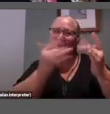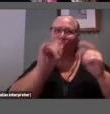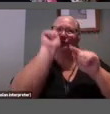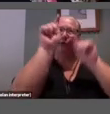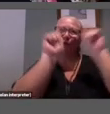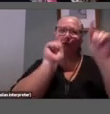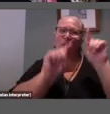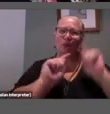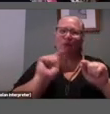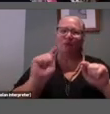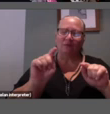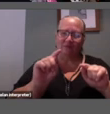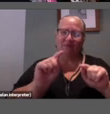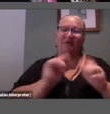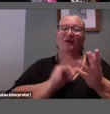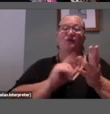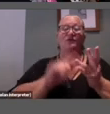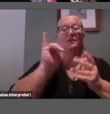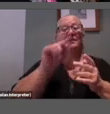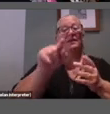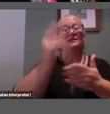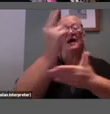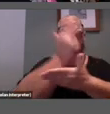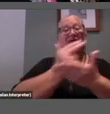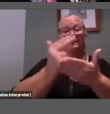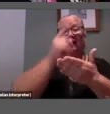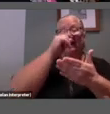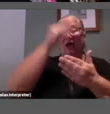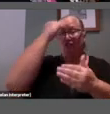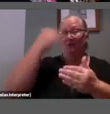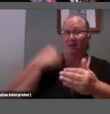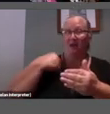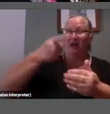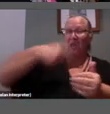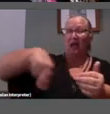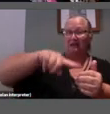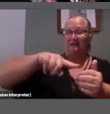And maybe these artworks can remind us to approach contemporary art with the